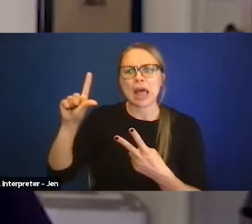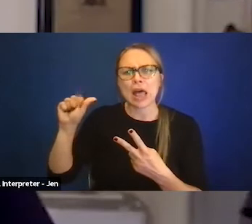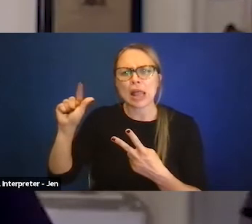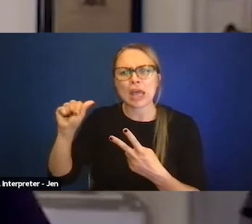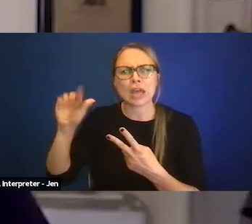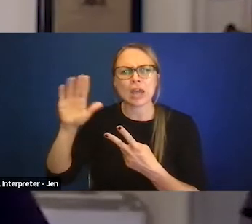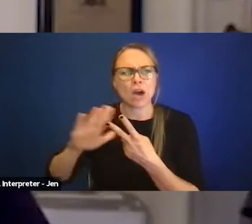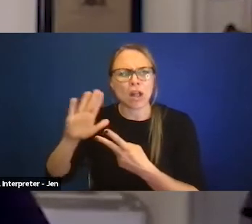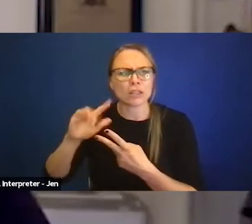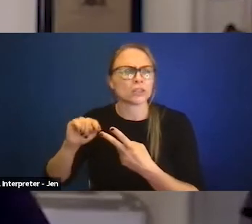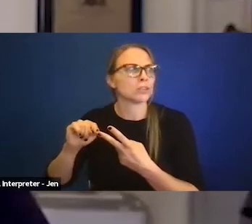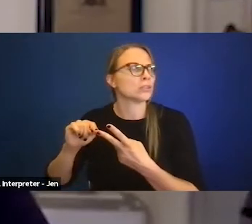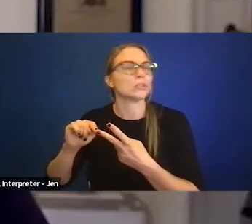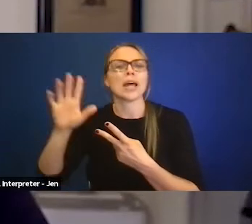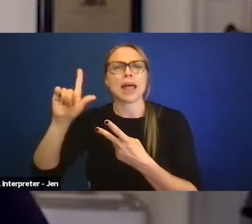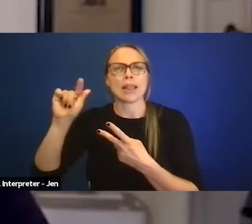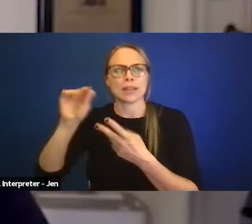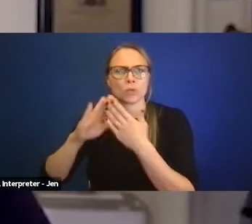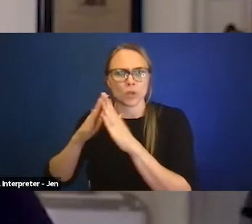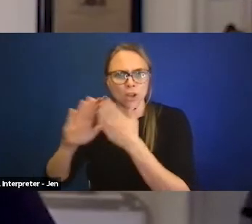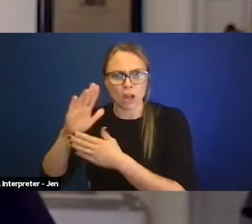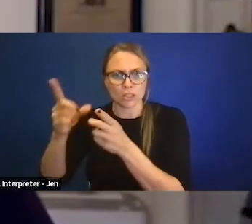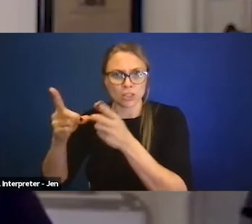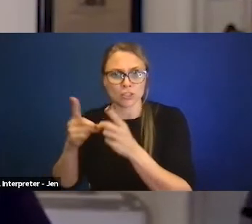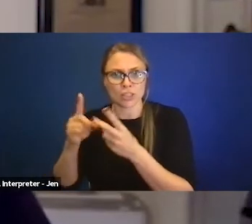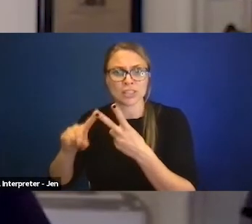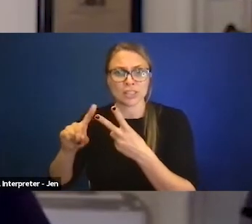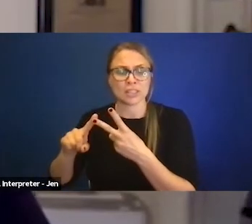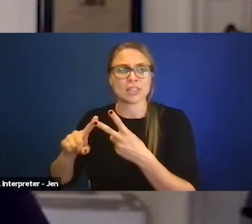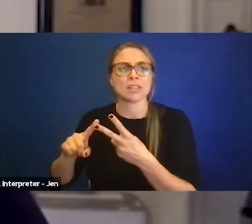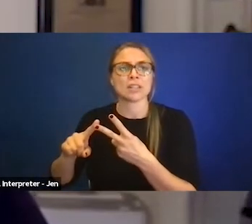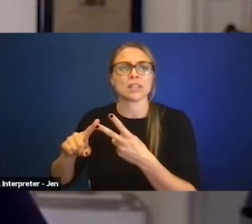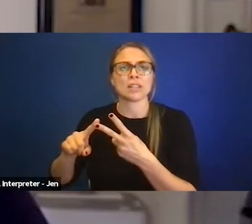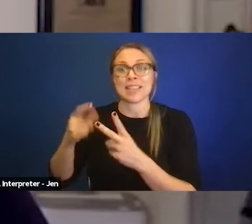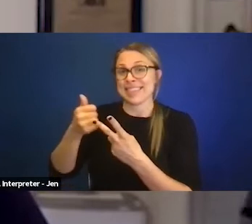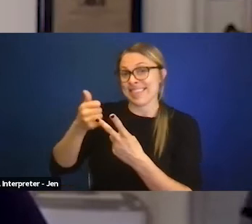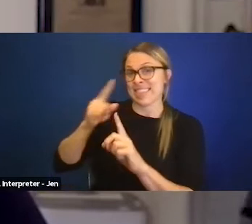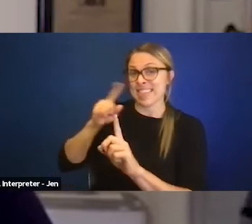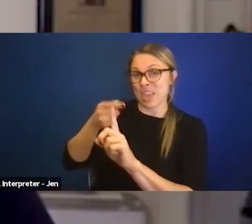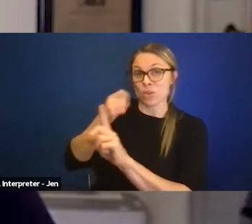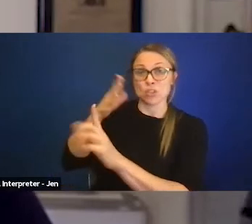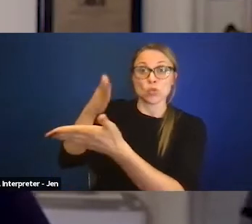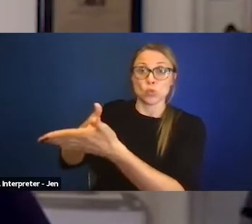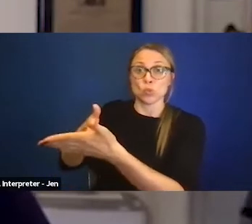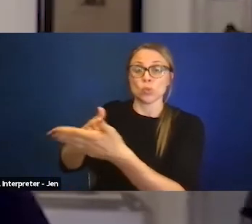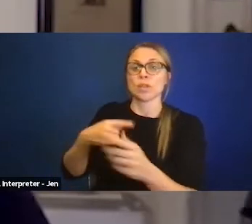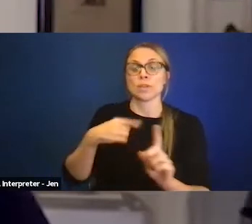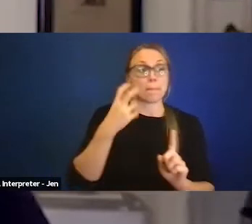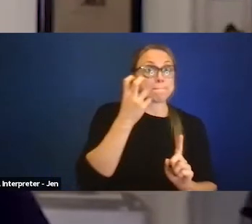LA Community College District was sued by a group of blind people because of lack